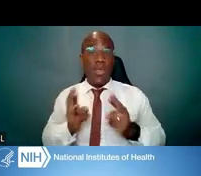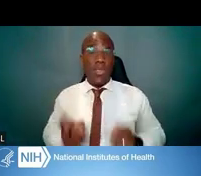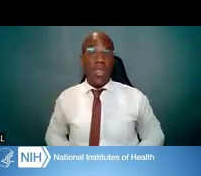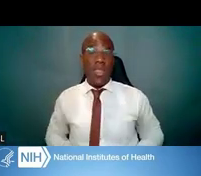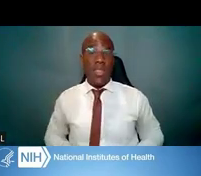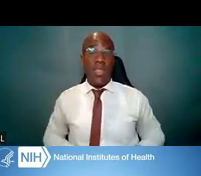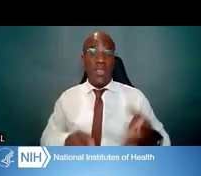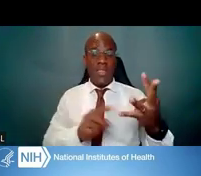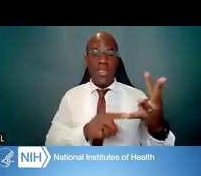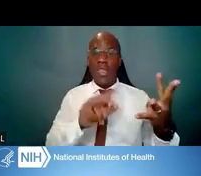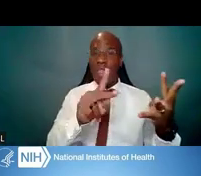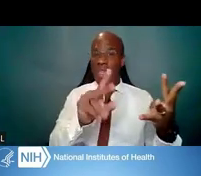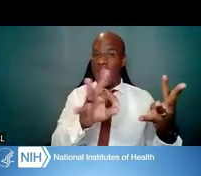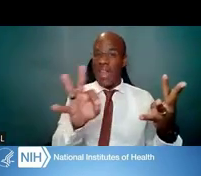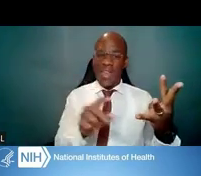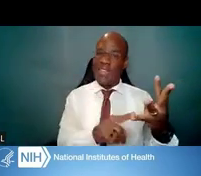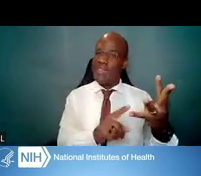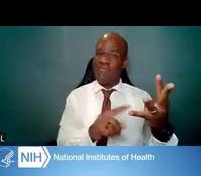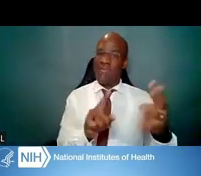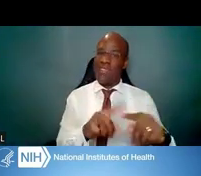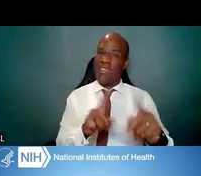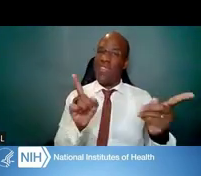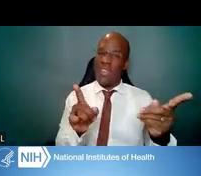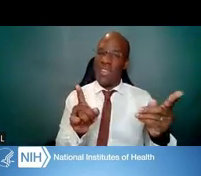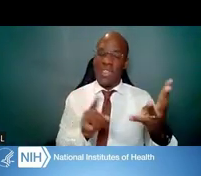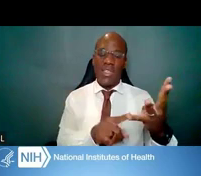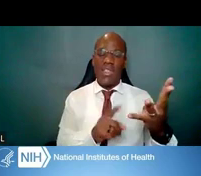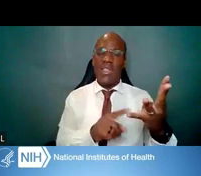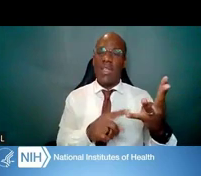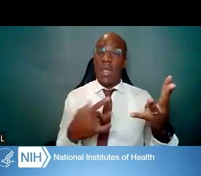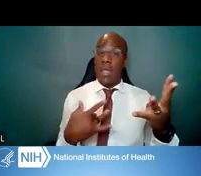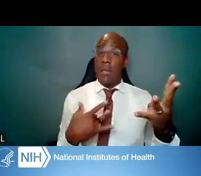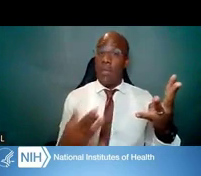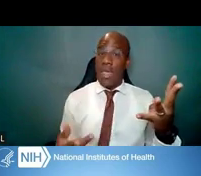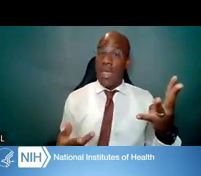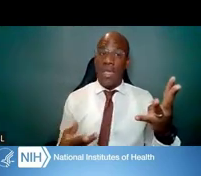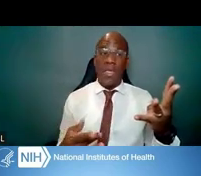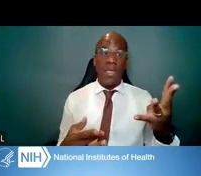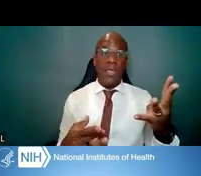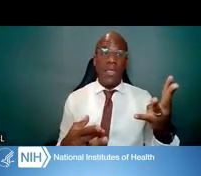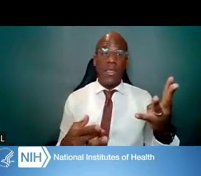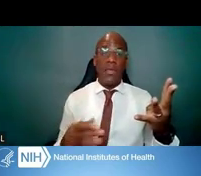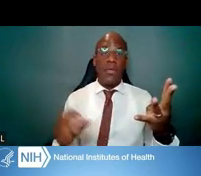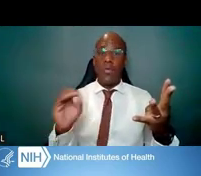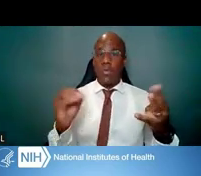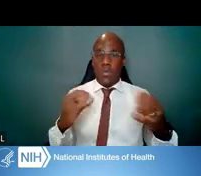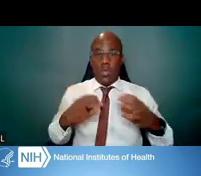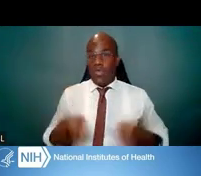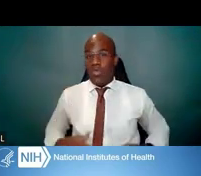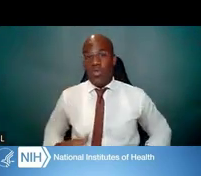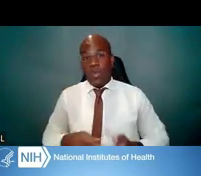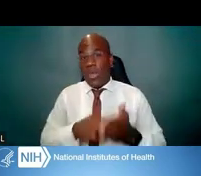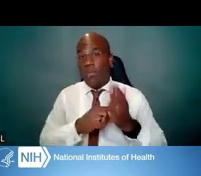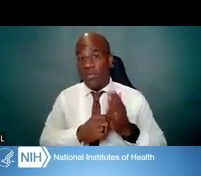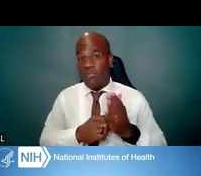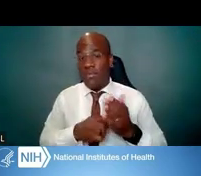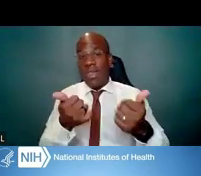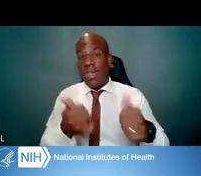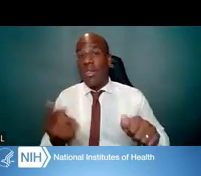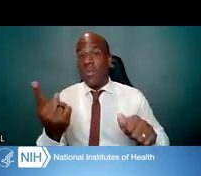In many instances there is not a citizenship requirement -- again, check to make sure.